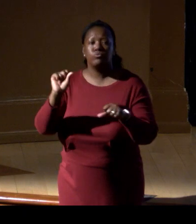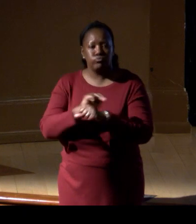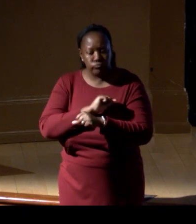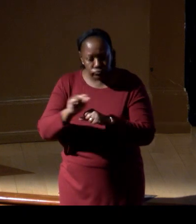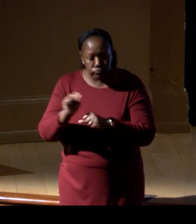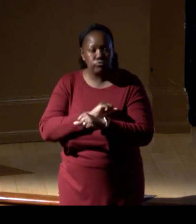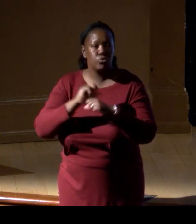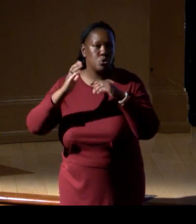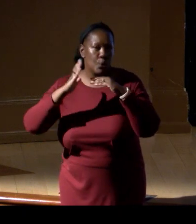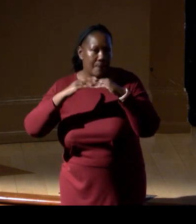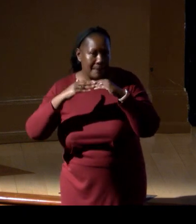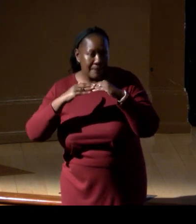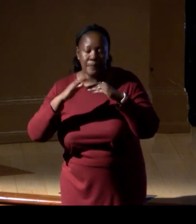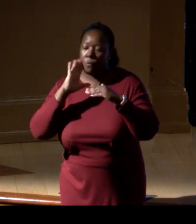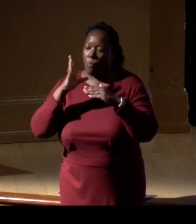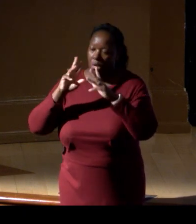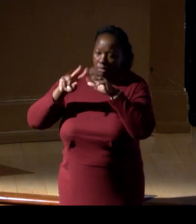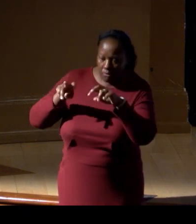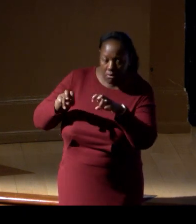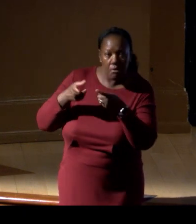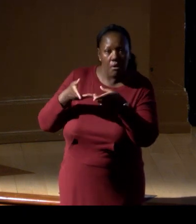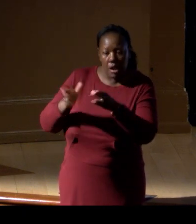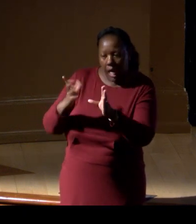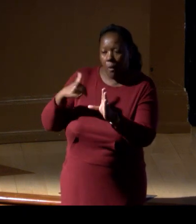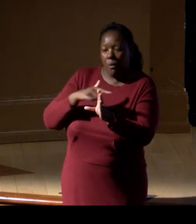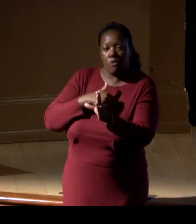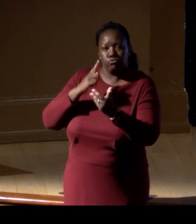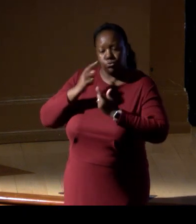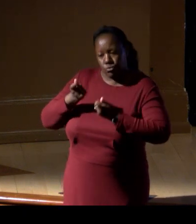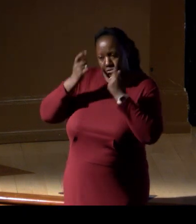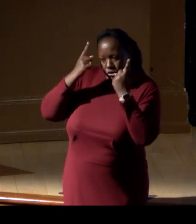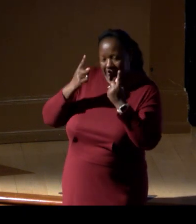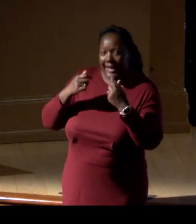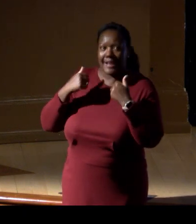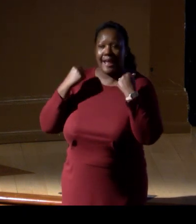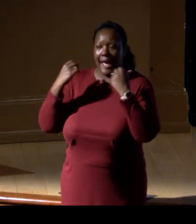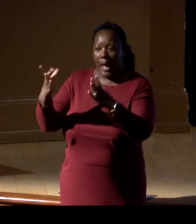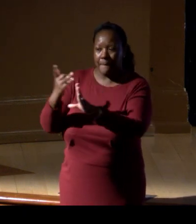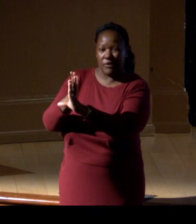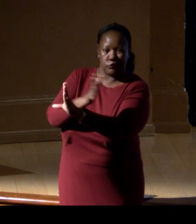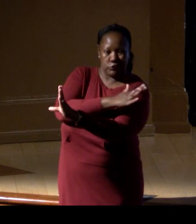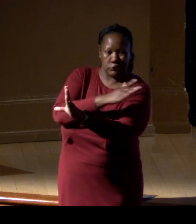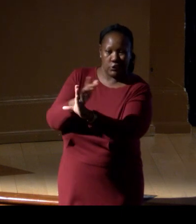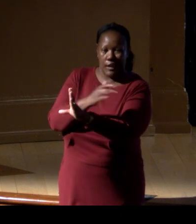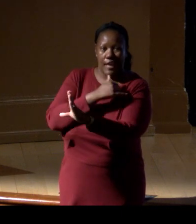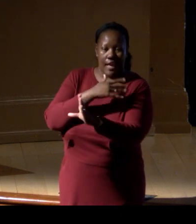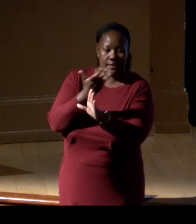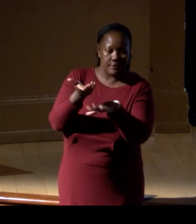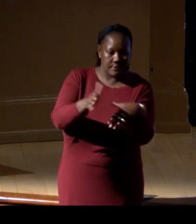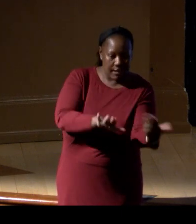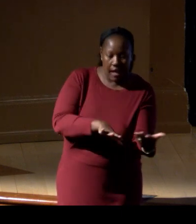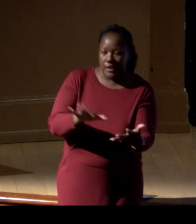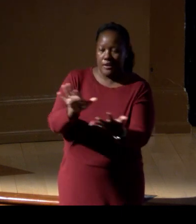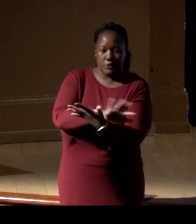allow us to understand how much we have lost, or how much we have killed, how much we have destroyed.